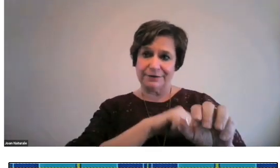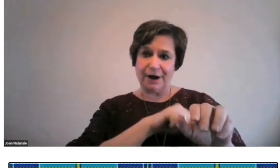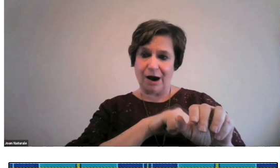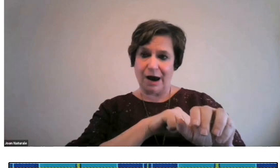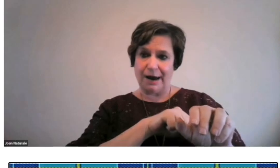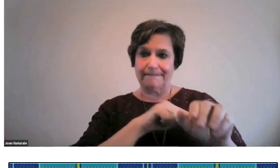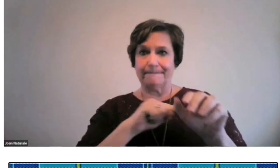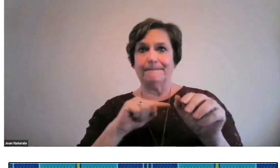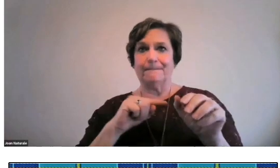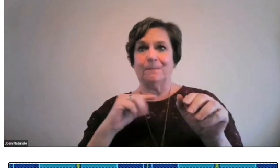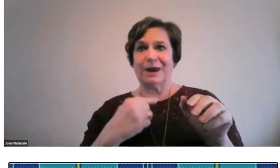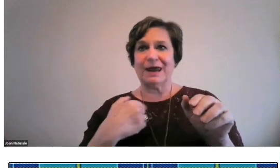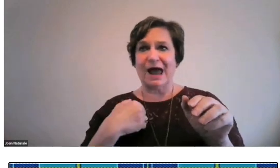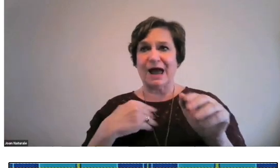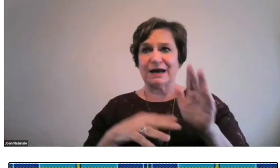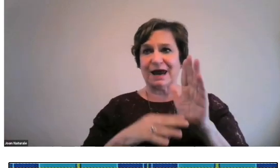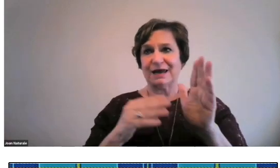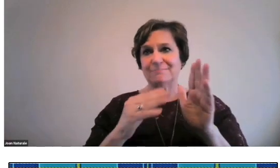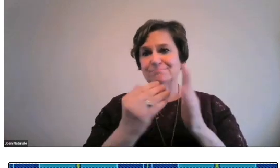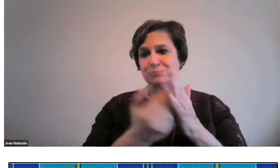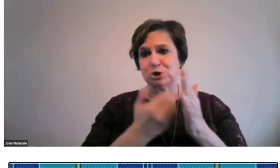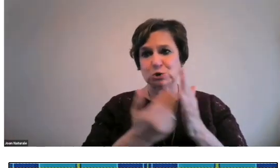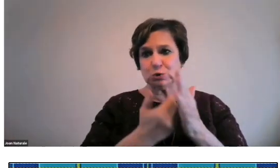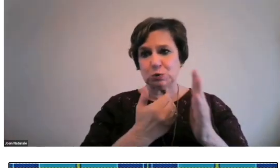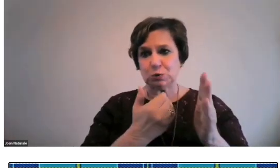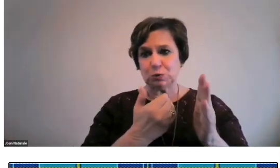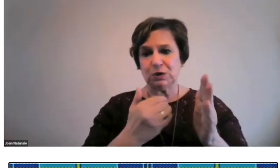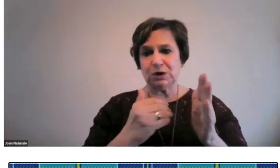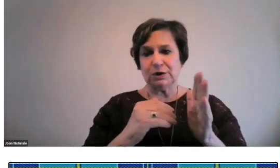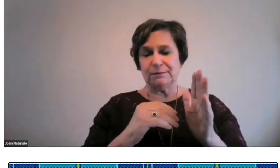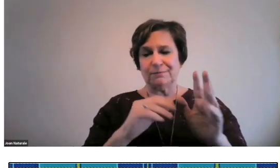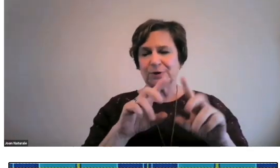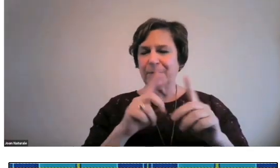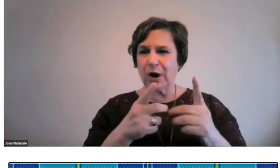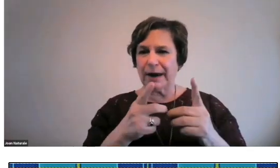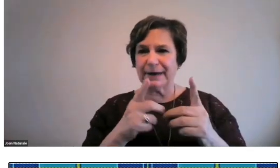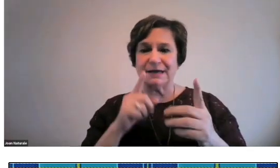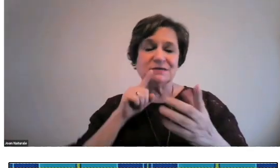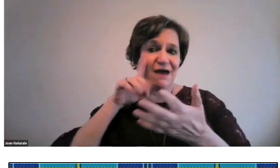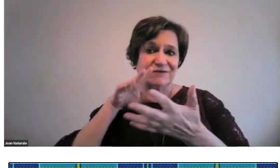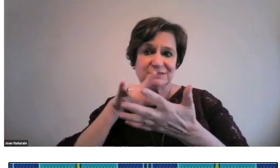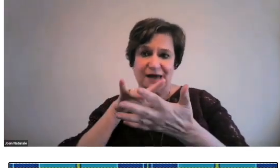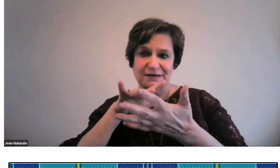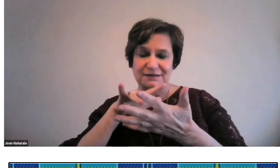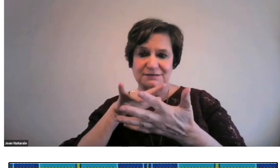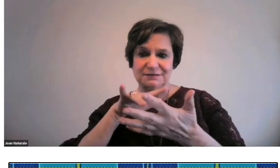And during that time, we had a growing deaf studies department.